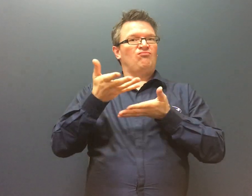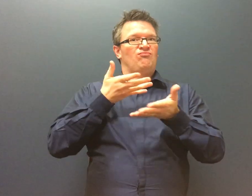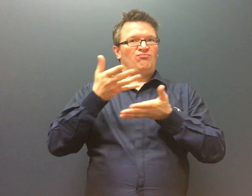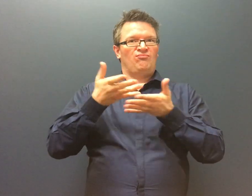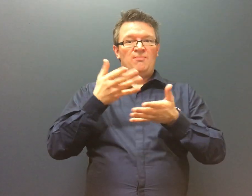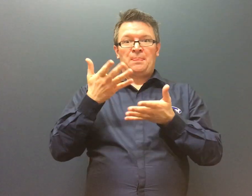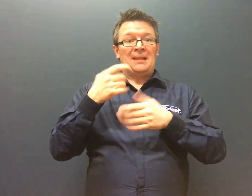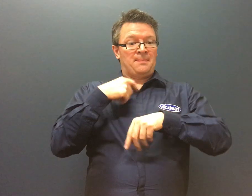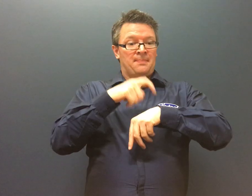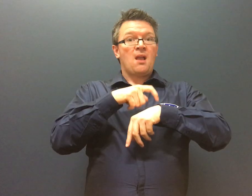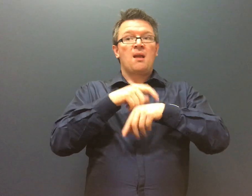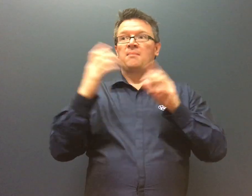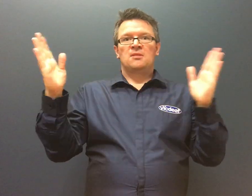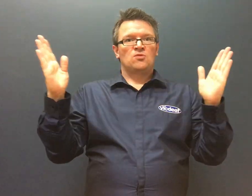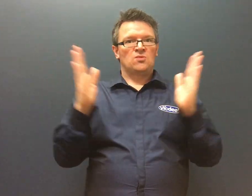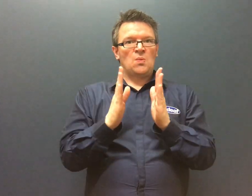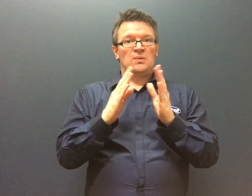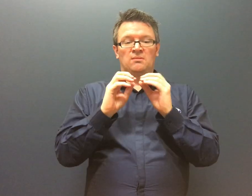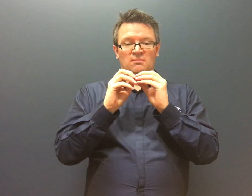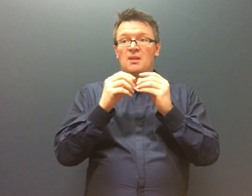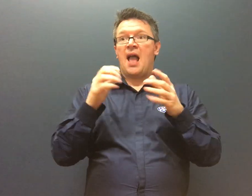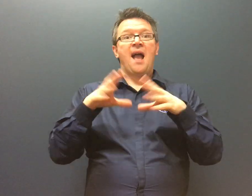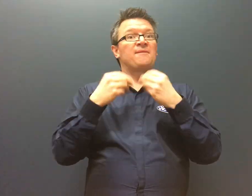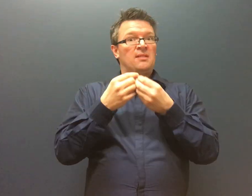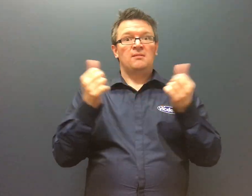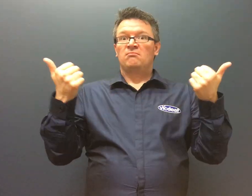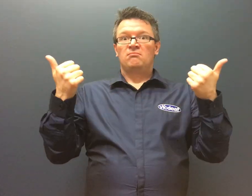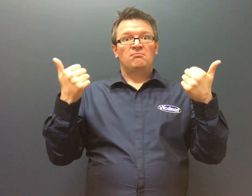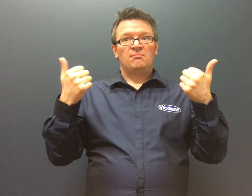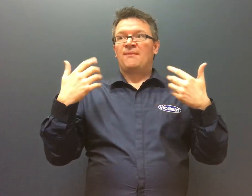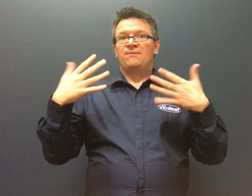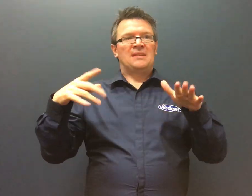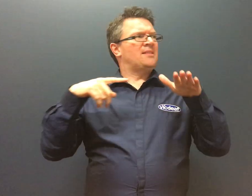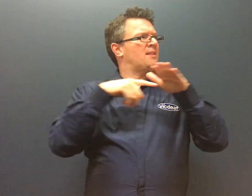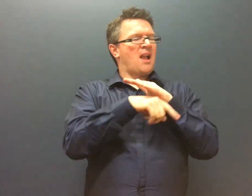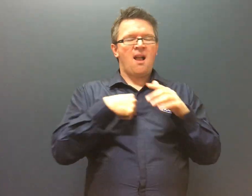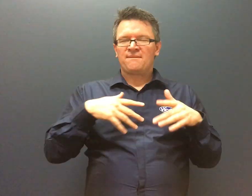By having an interpreter I had access to all information and was able to independently and confidently book my holiday.